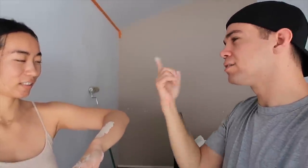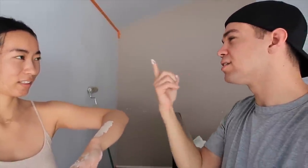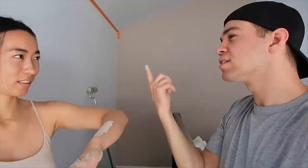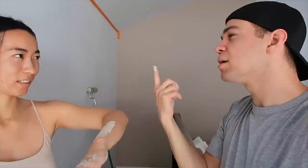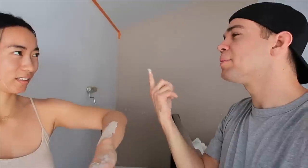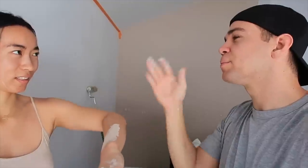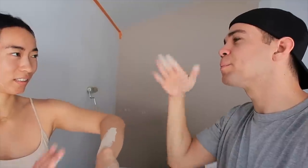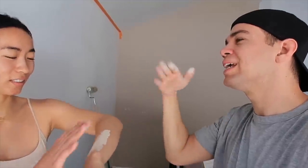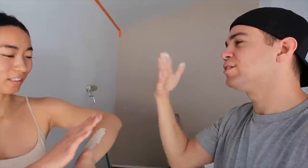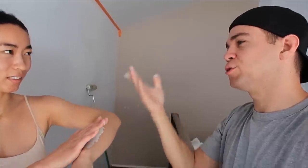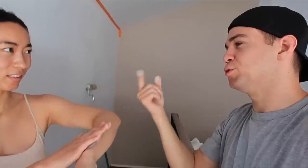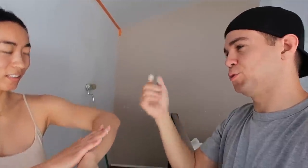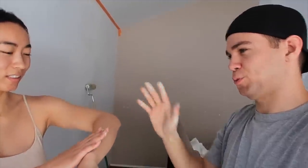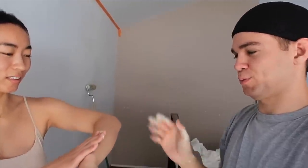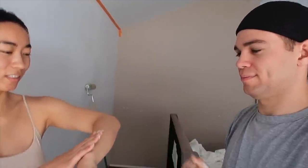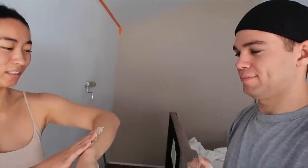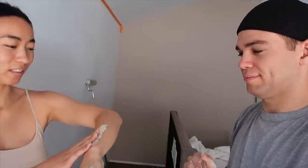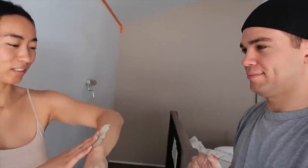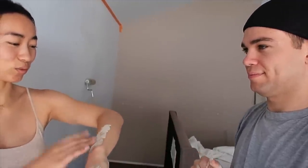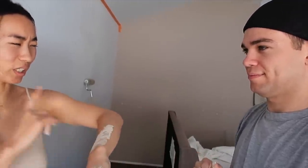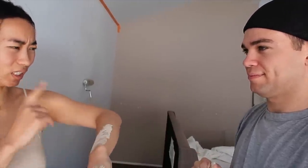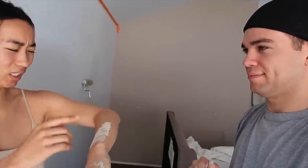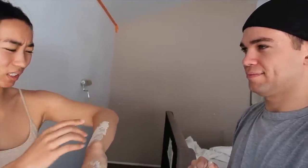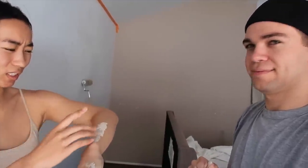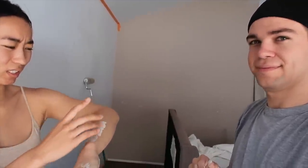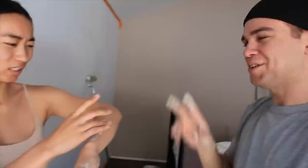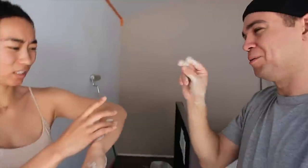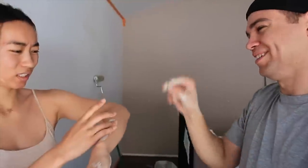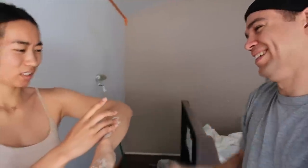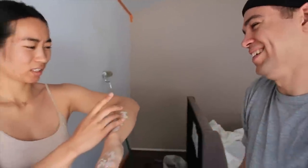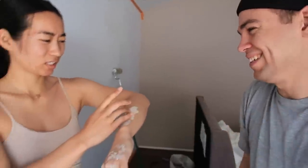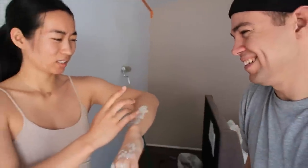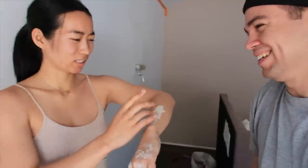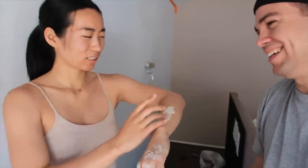That's just something painters do E: Really? 🧐 R: NO. hahaha